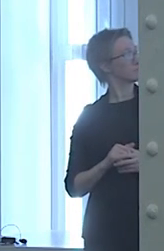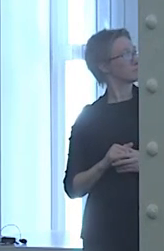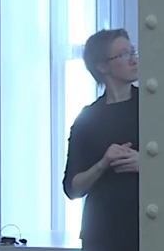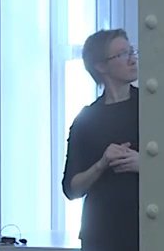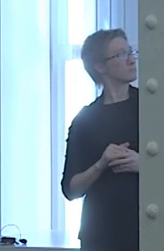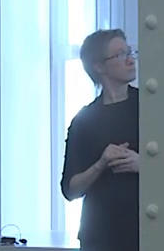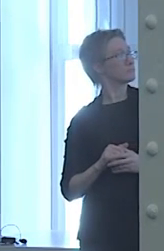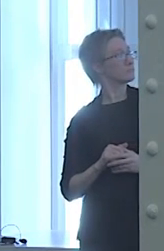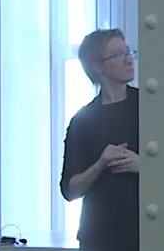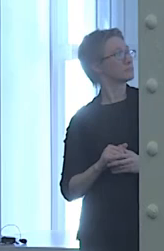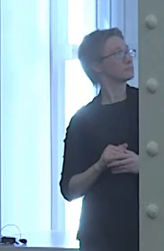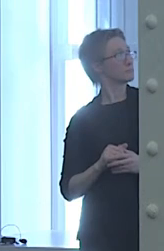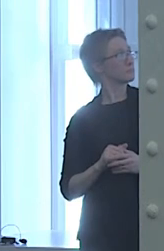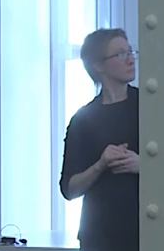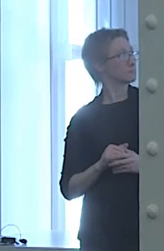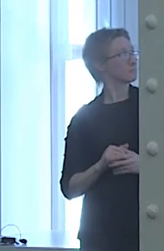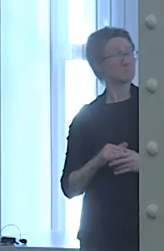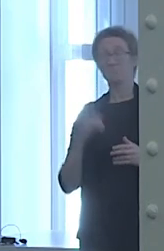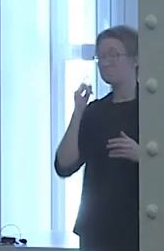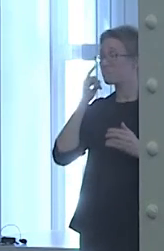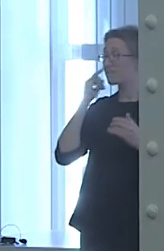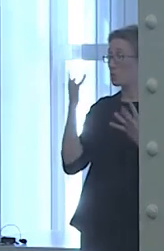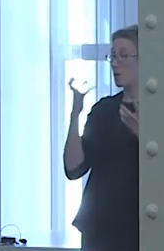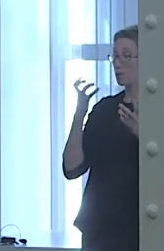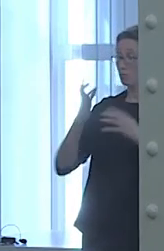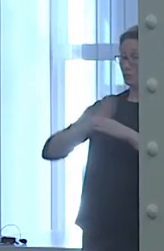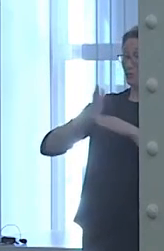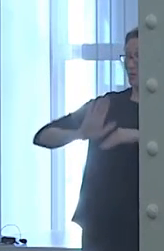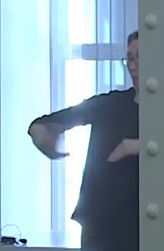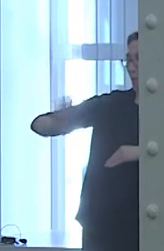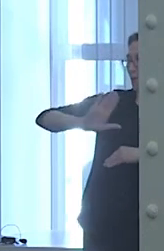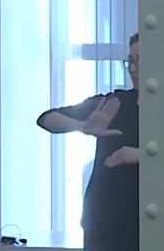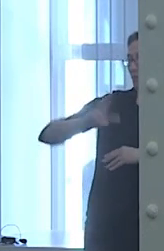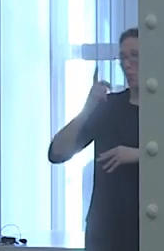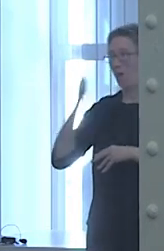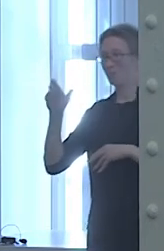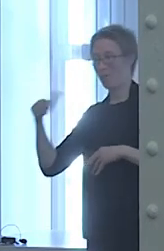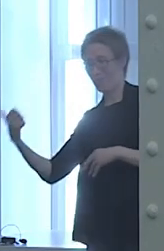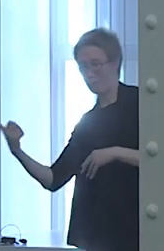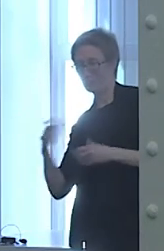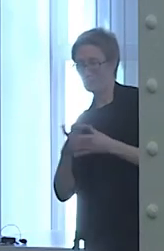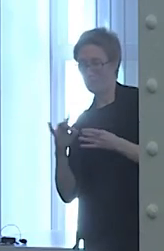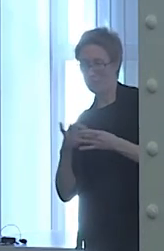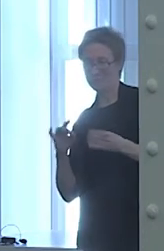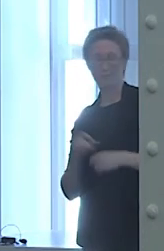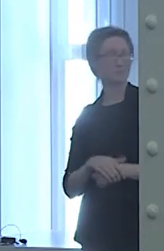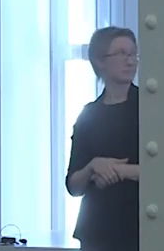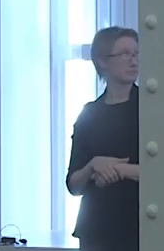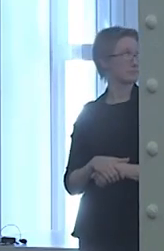for those who wanna share their story. And to conclude, I just wanna say something to